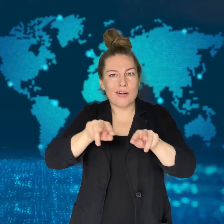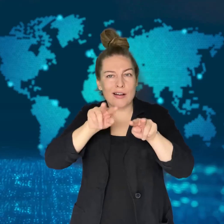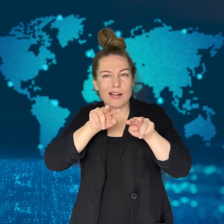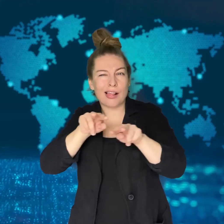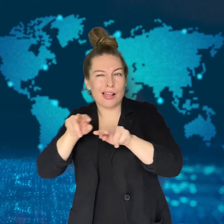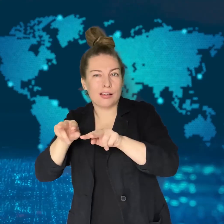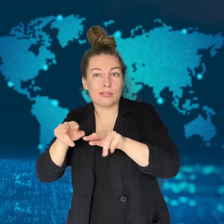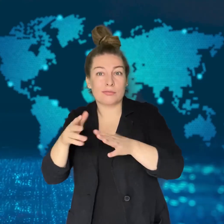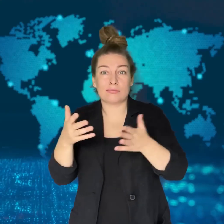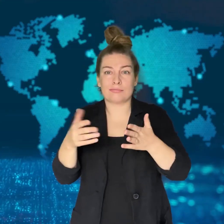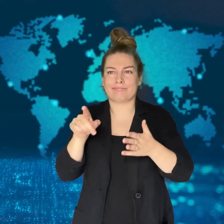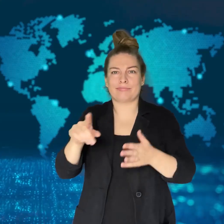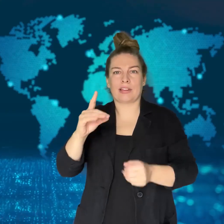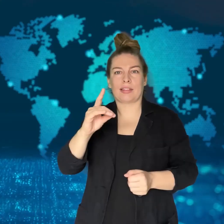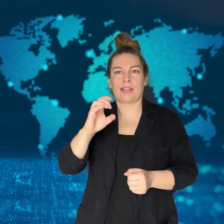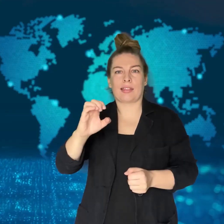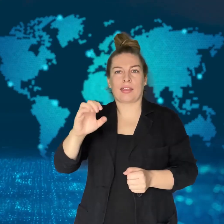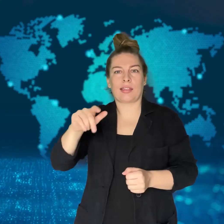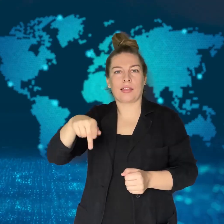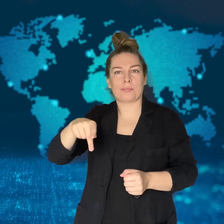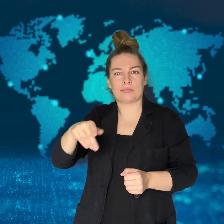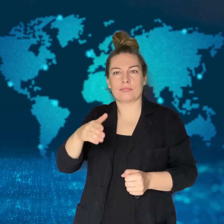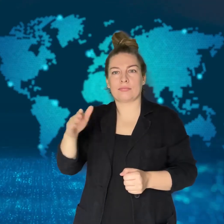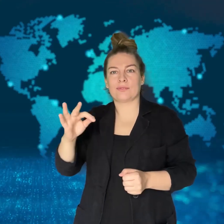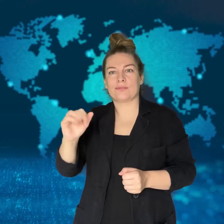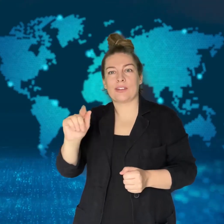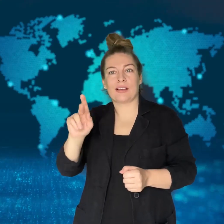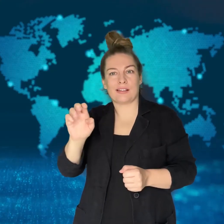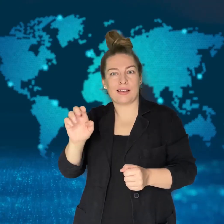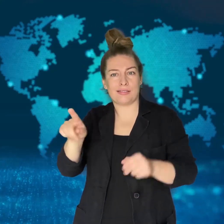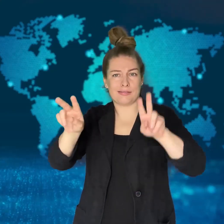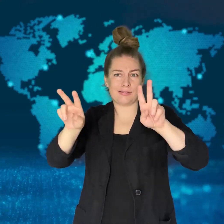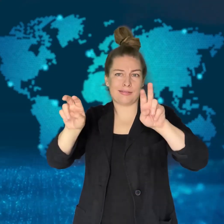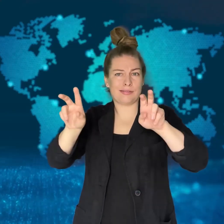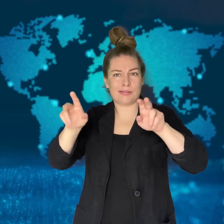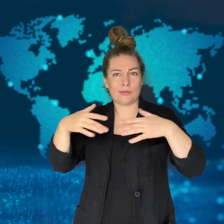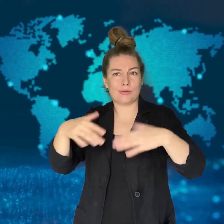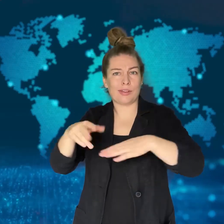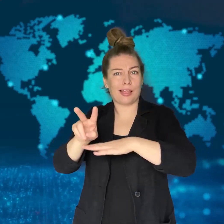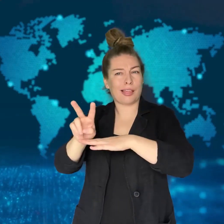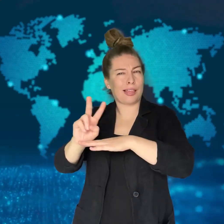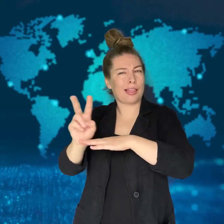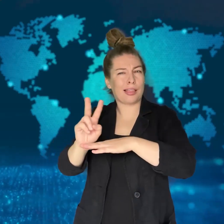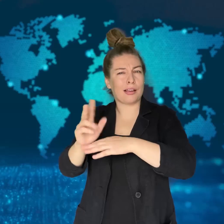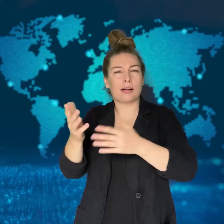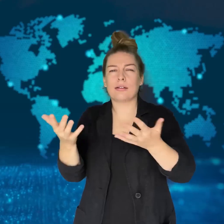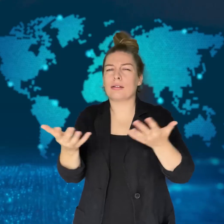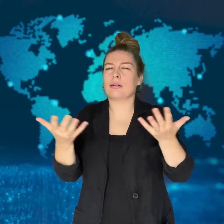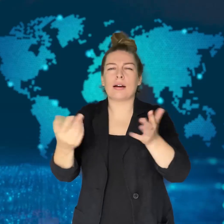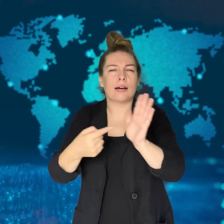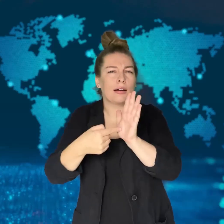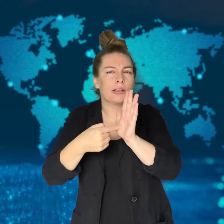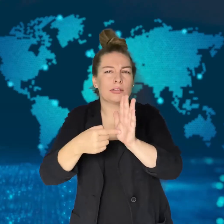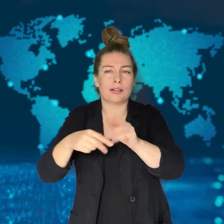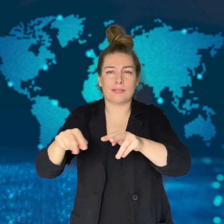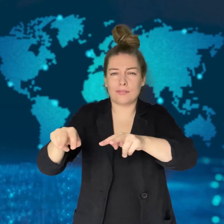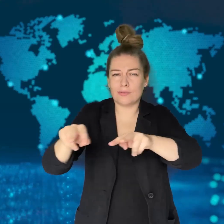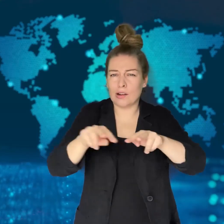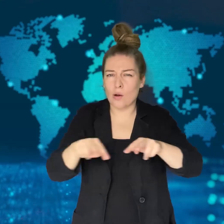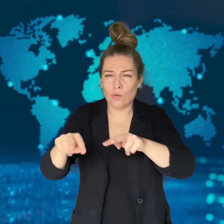"Deep fake" is the term given to videos or